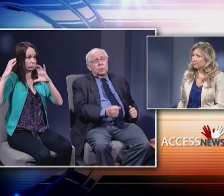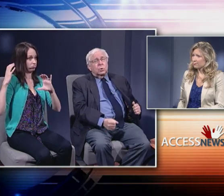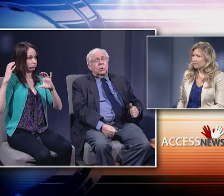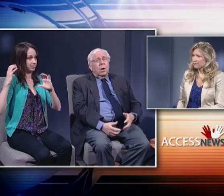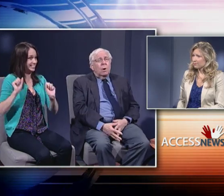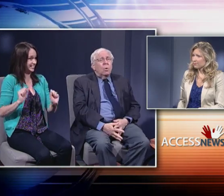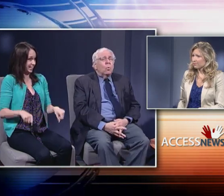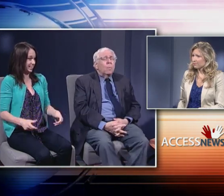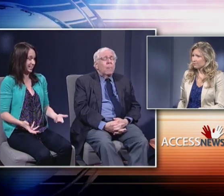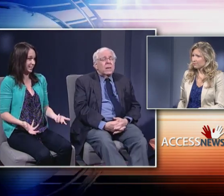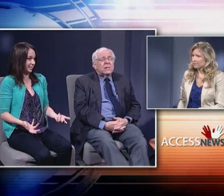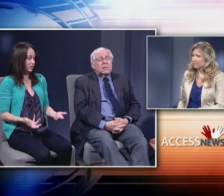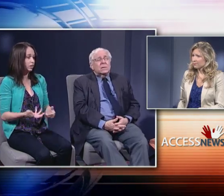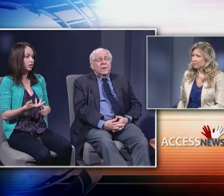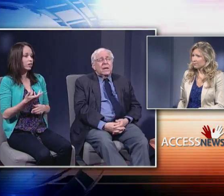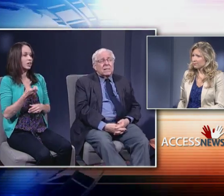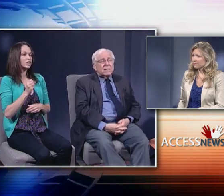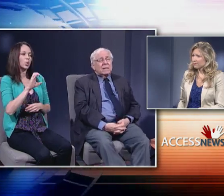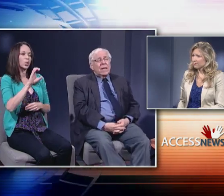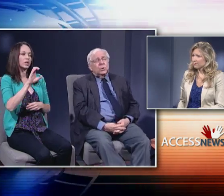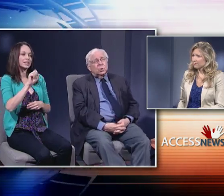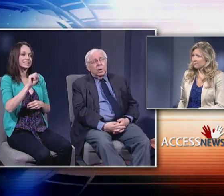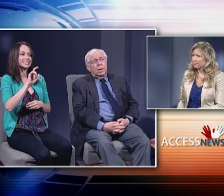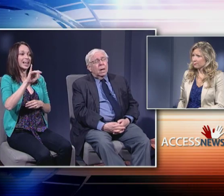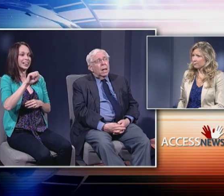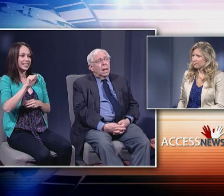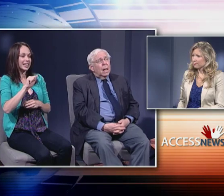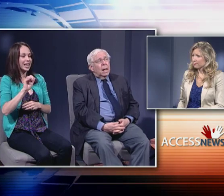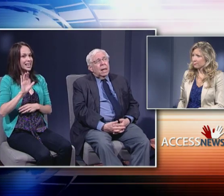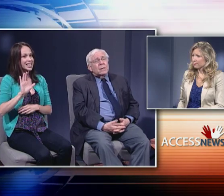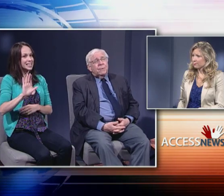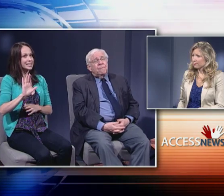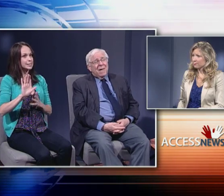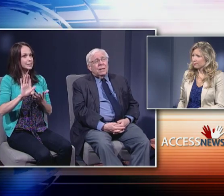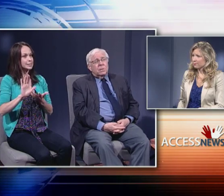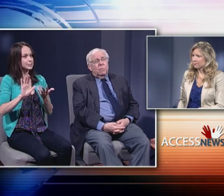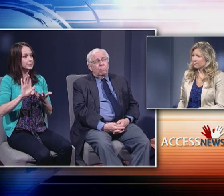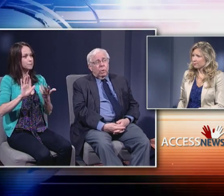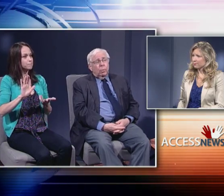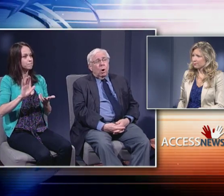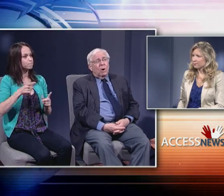So, the Scalia distinction is effective with regard